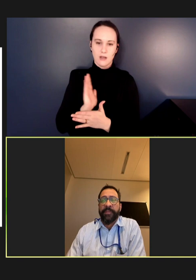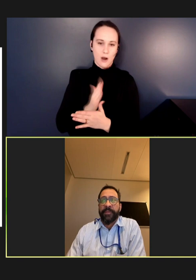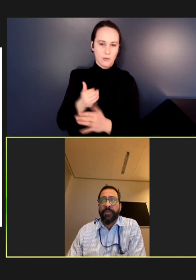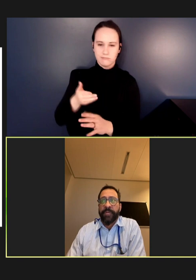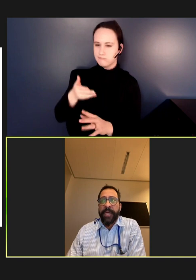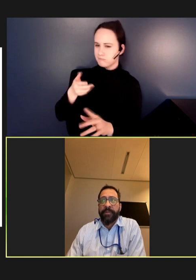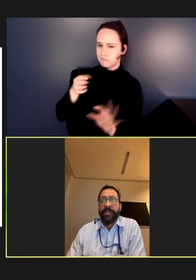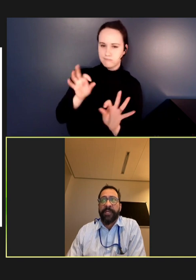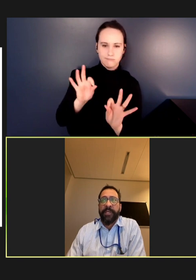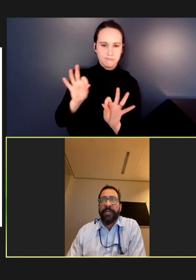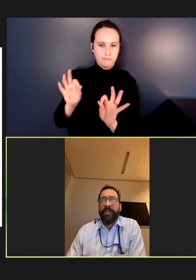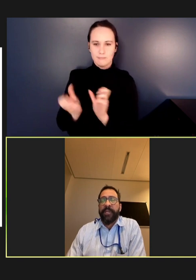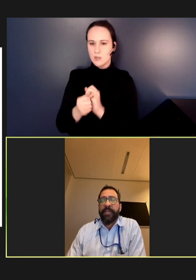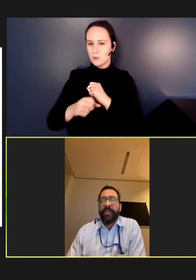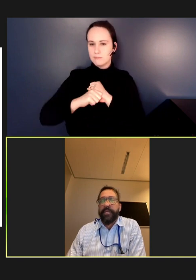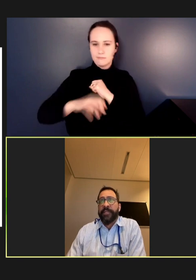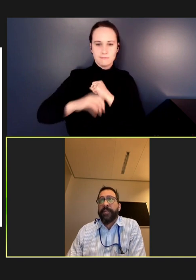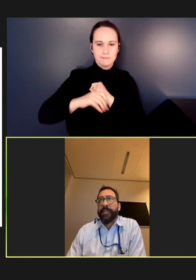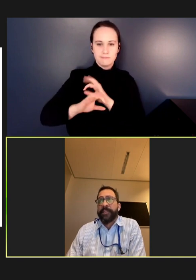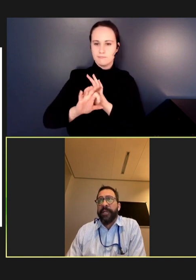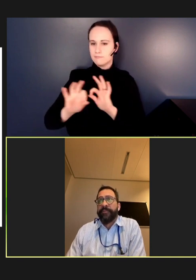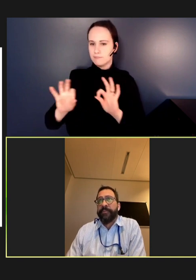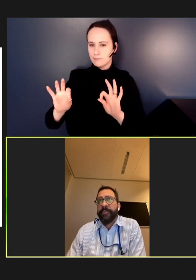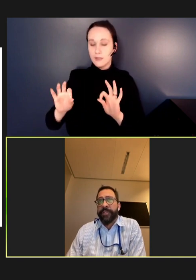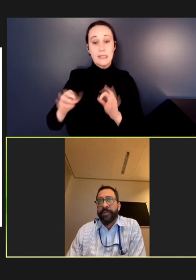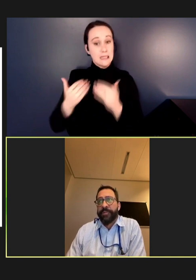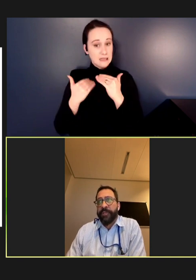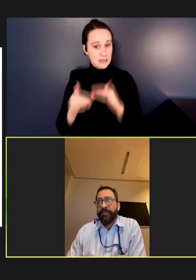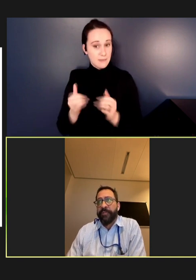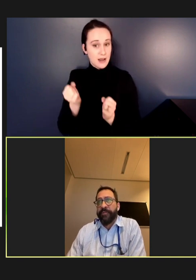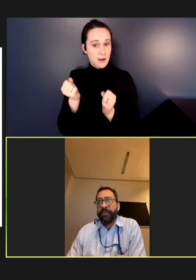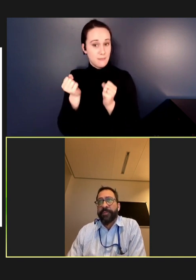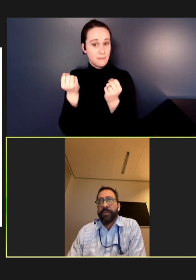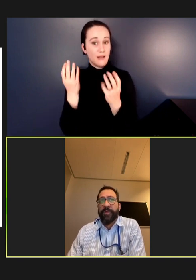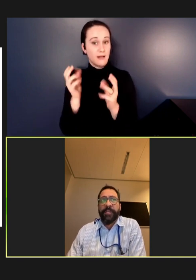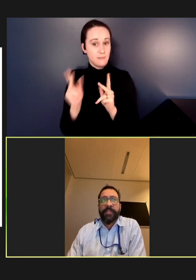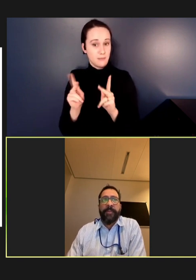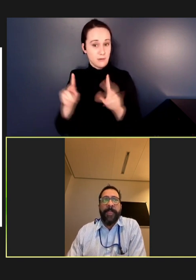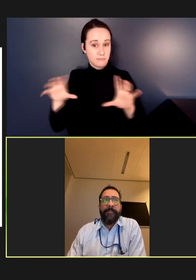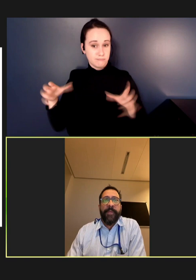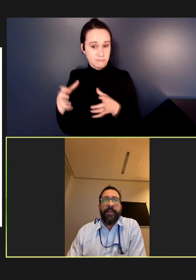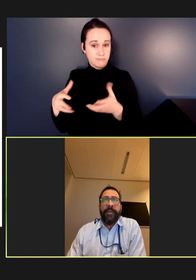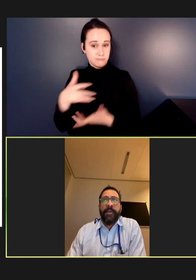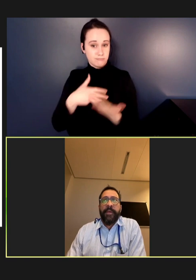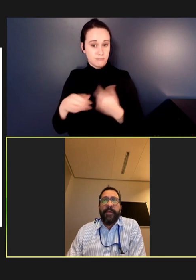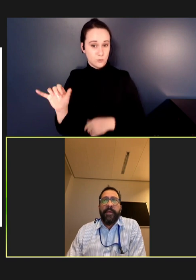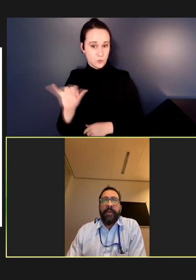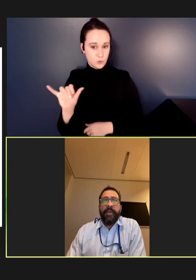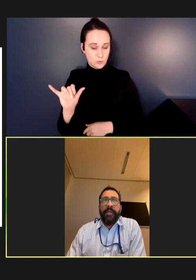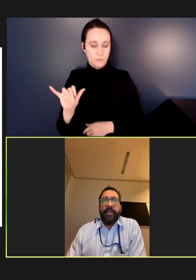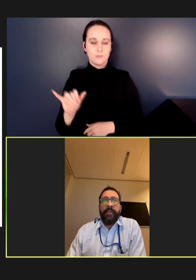and social gathering, and to some extent, from disruption of surveillance priorities.